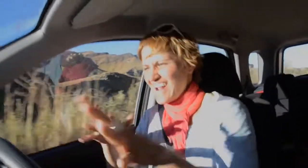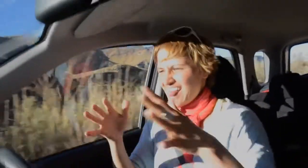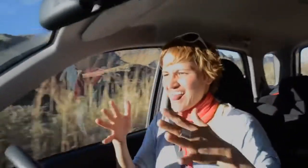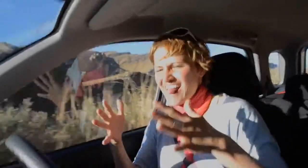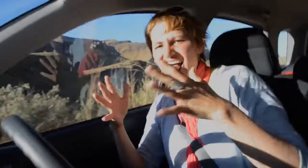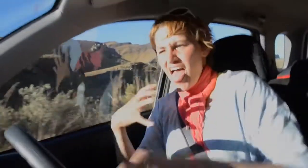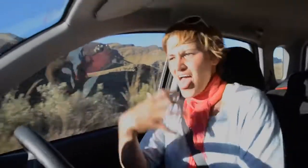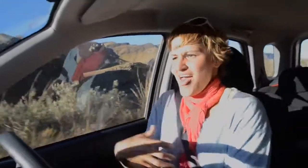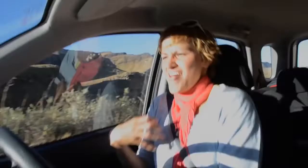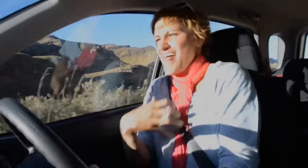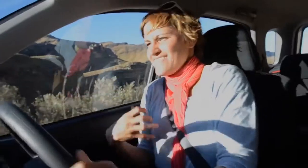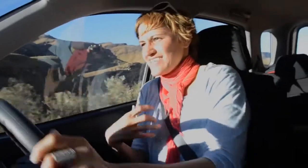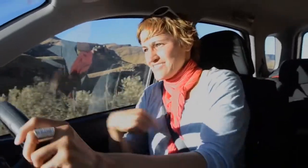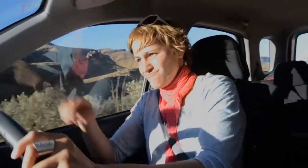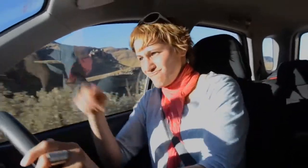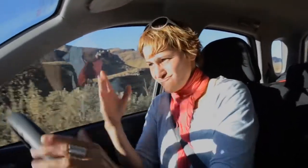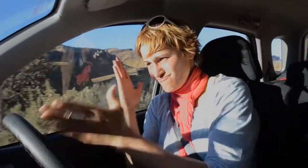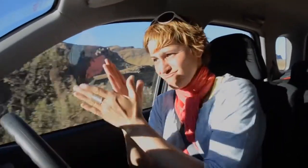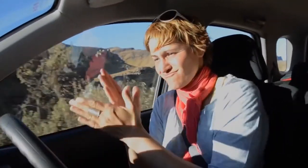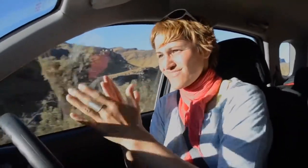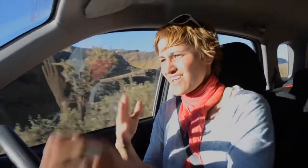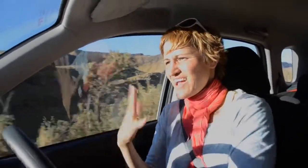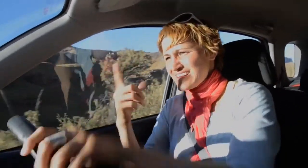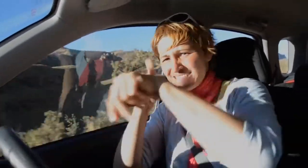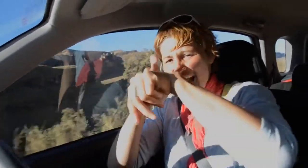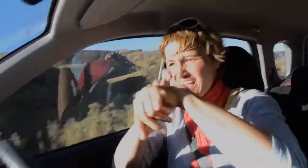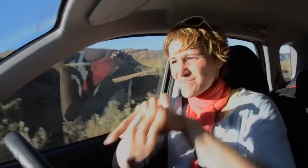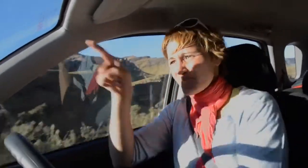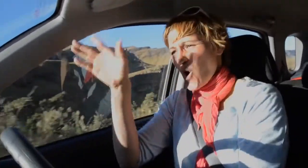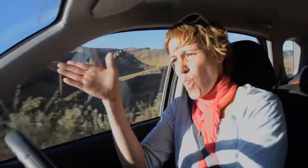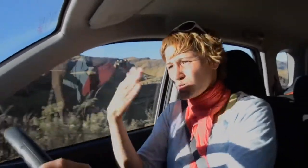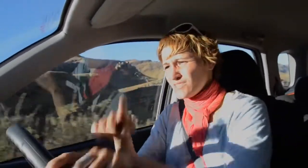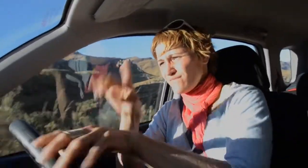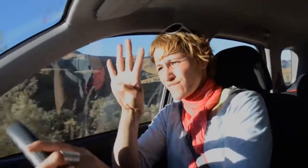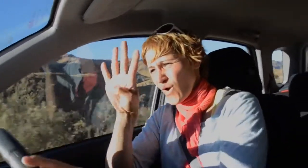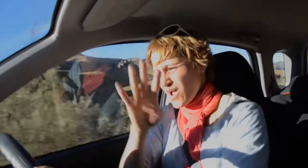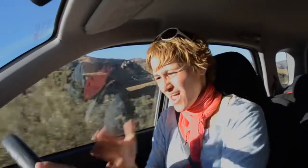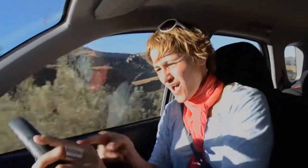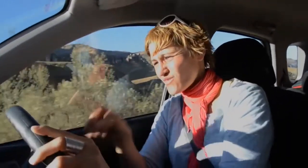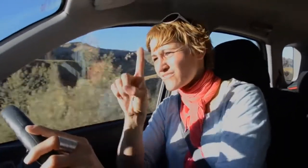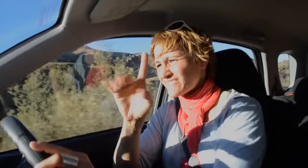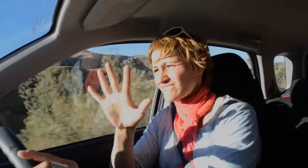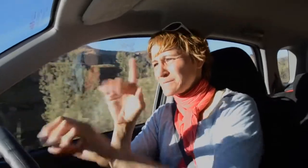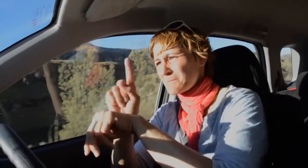I am feeling nervous as we are in a hurry to get to the border as it closes at 4pm and we have 15